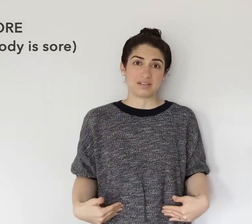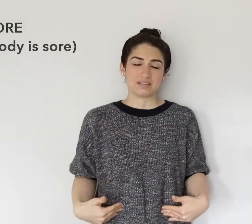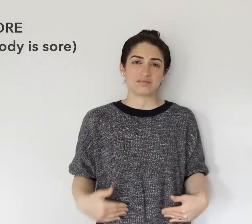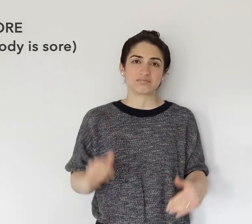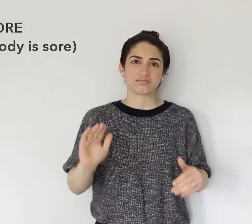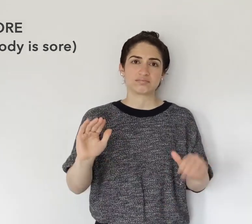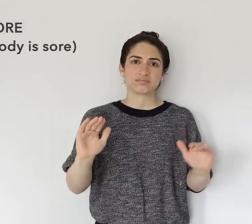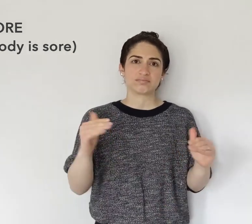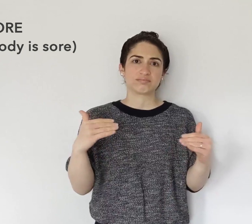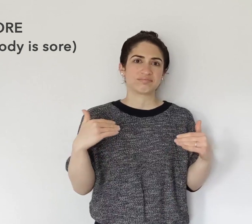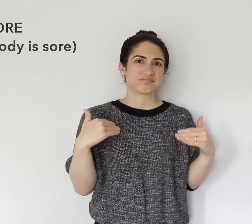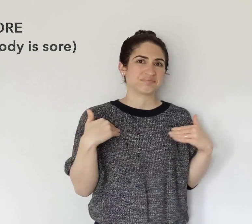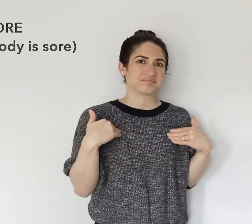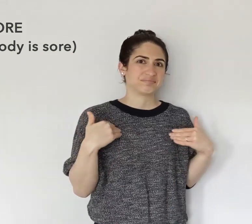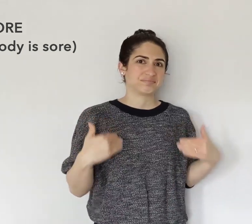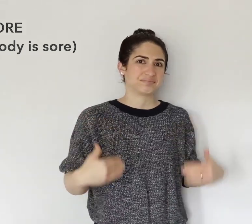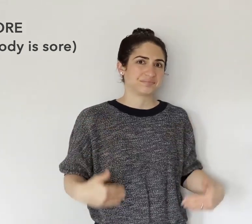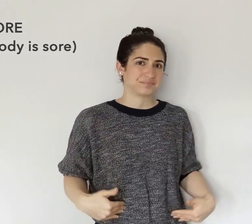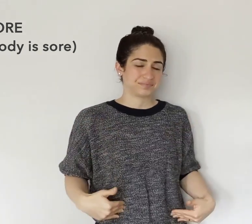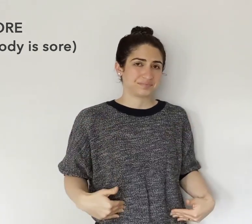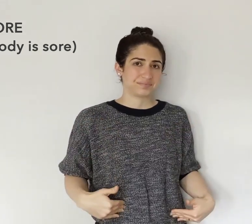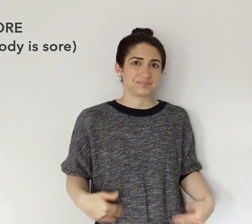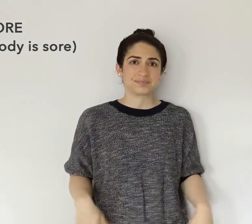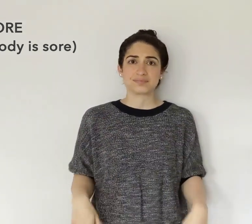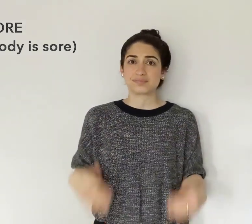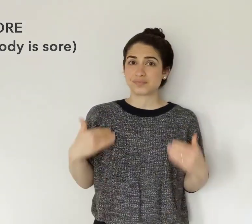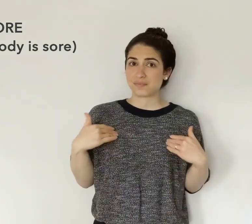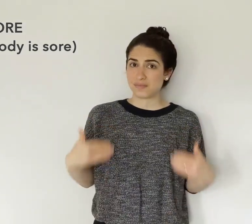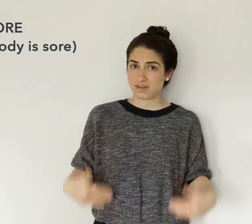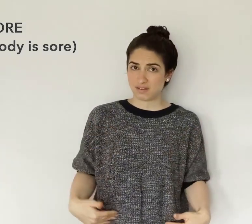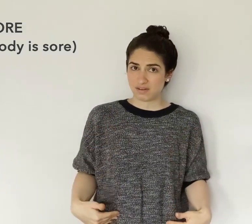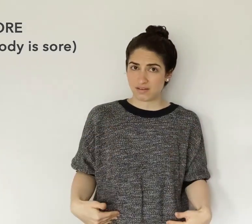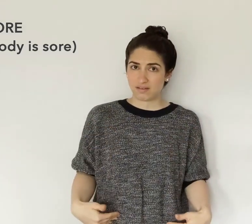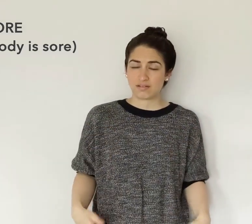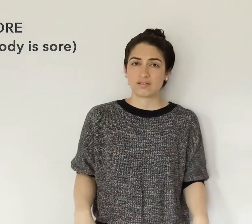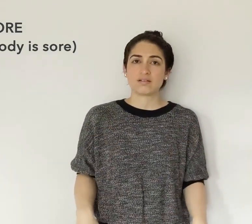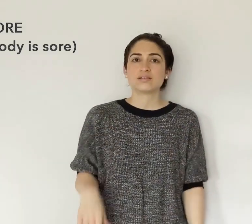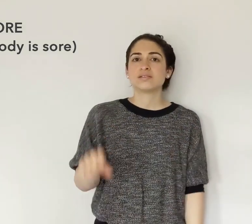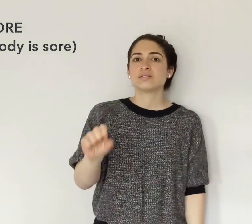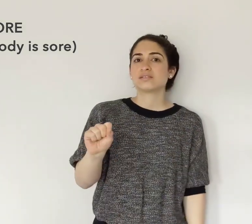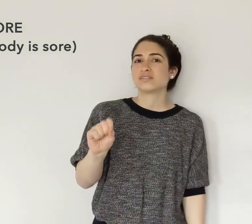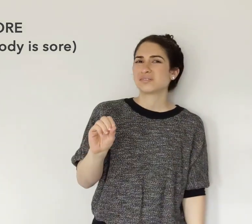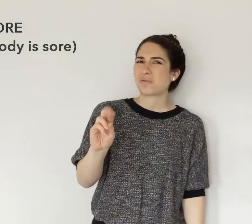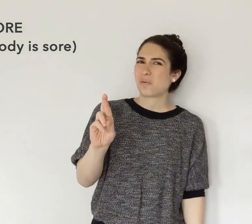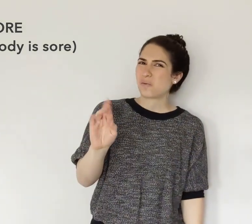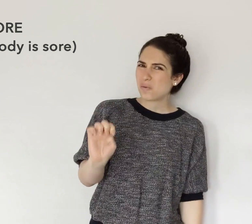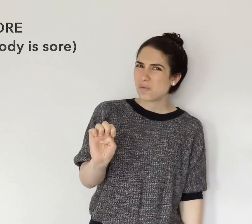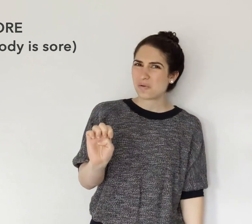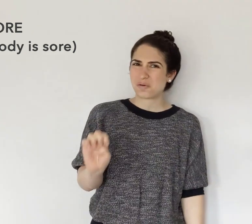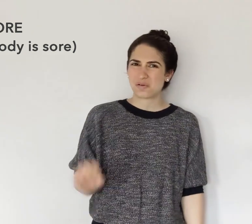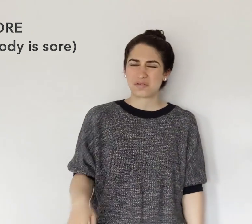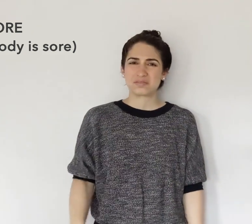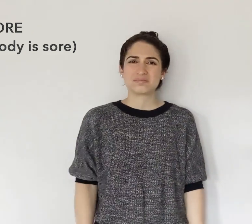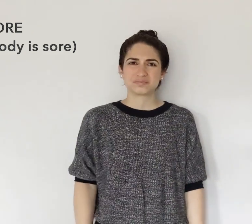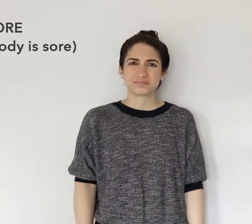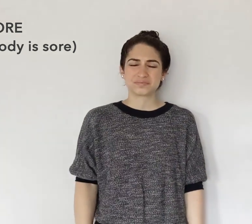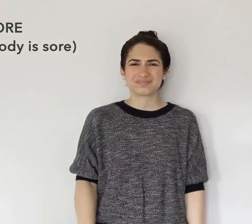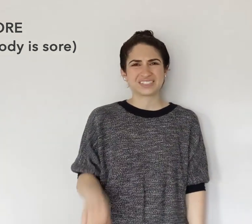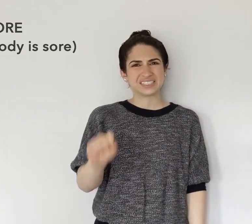BODY SORE